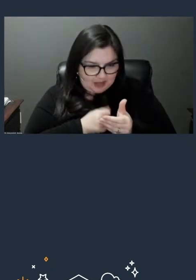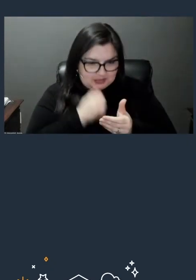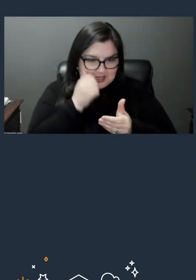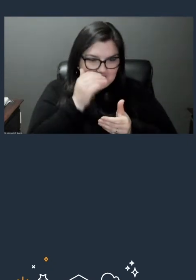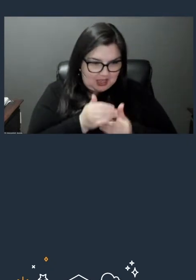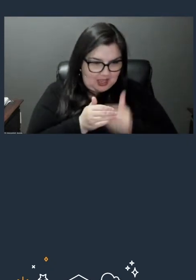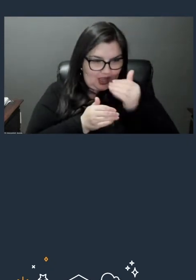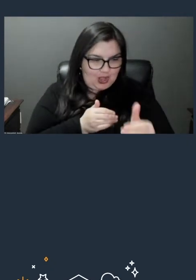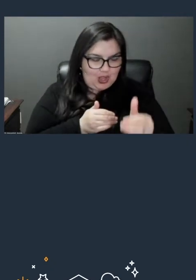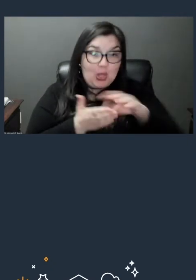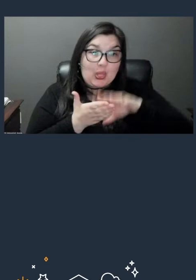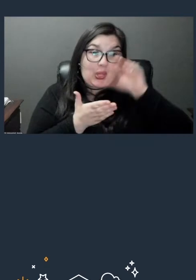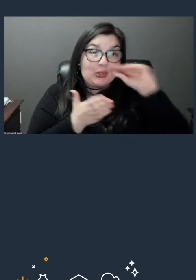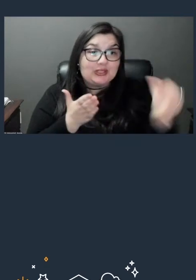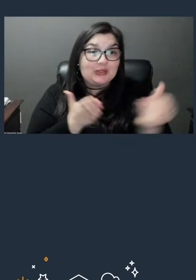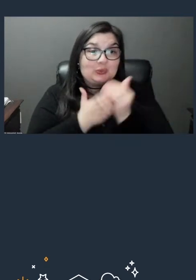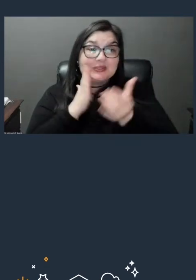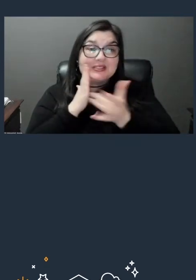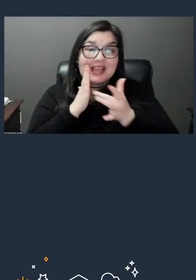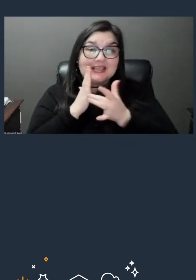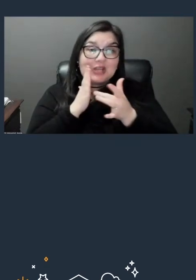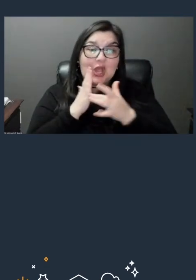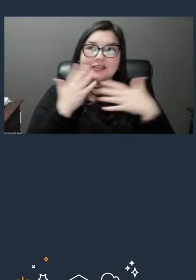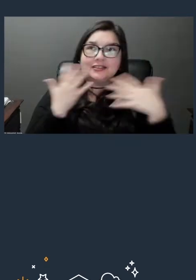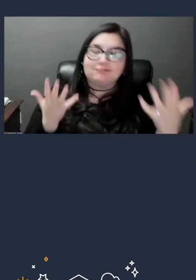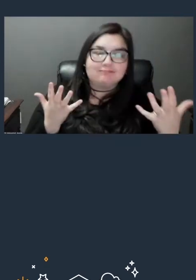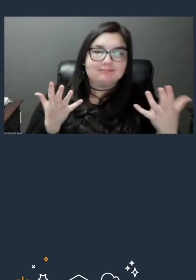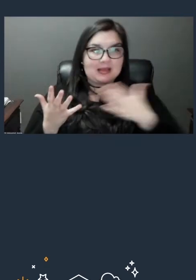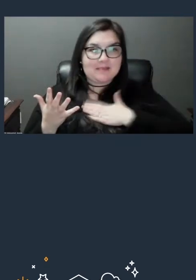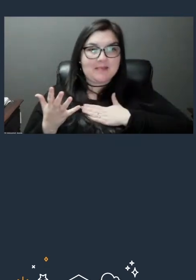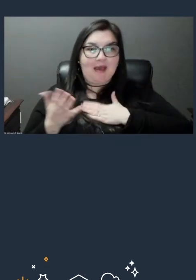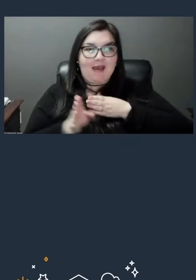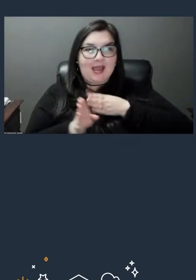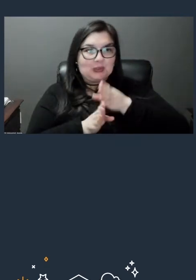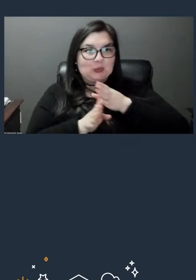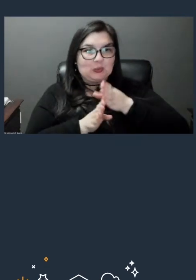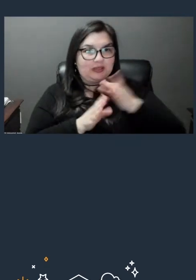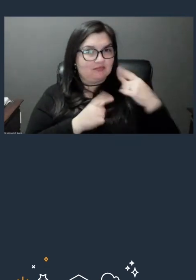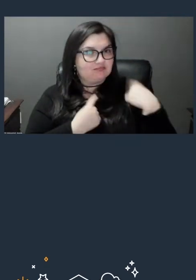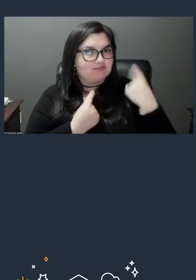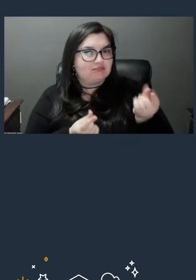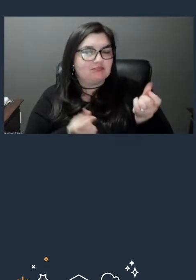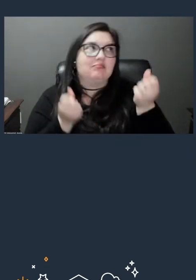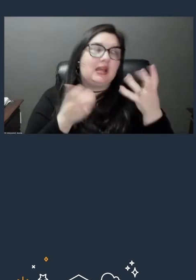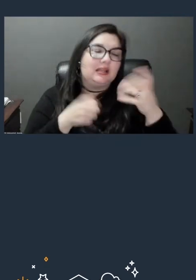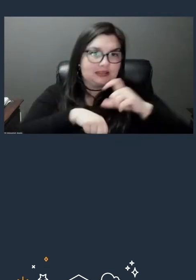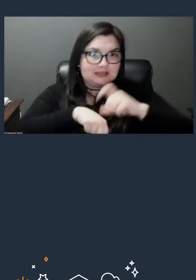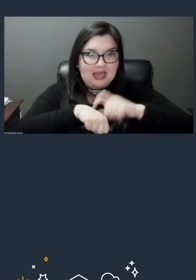which is something that, in my career, I've done many times, you know, not just cloud, but other technologies,